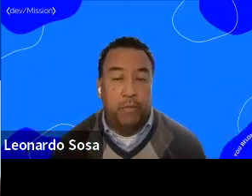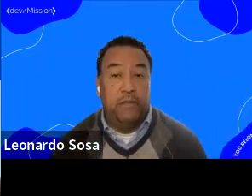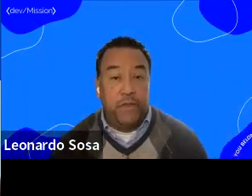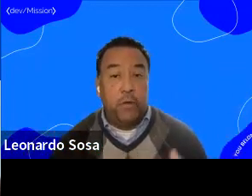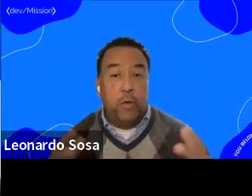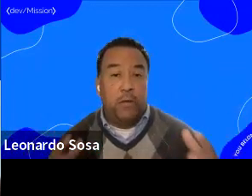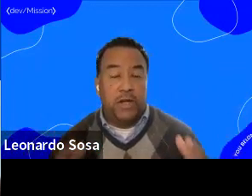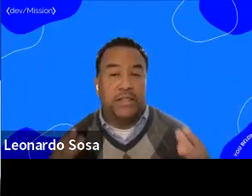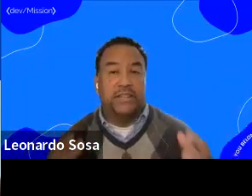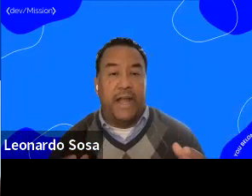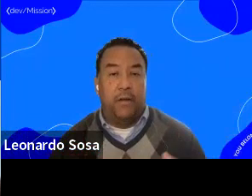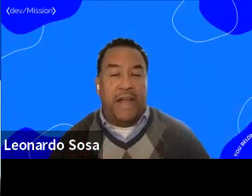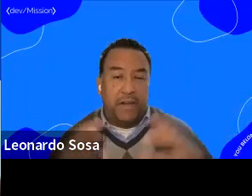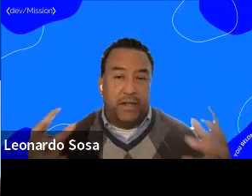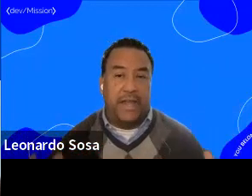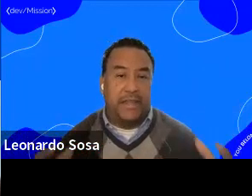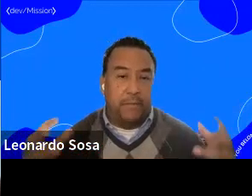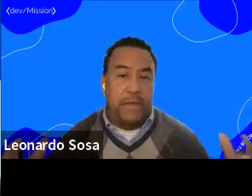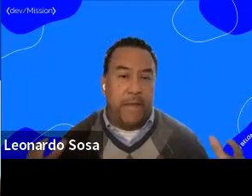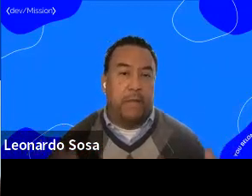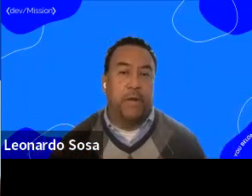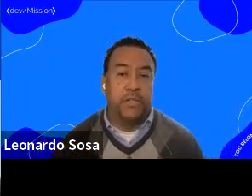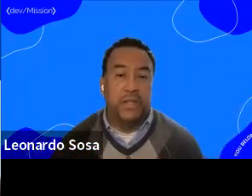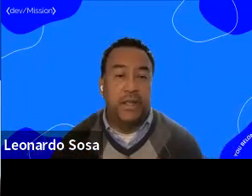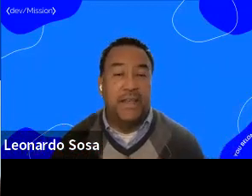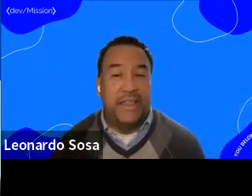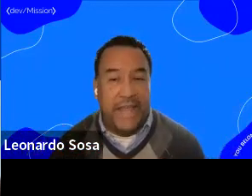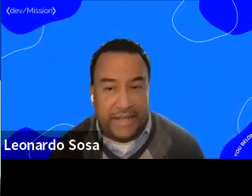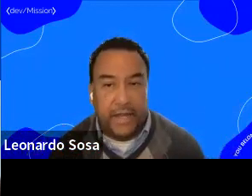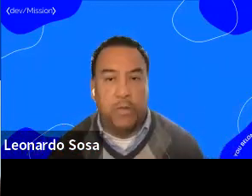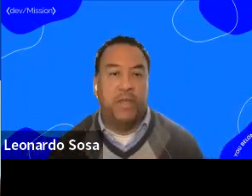But if you don't want to work as a style or have a collective impact approach that's how